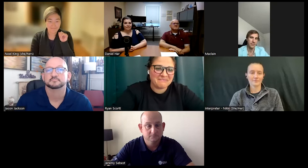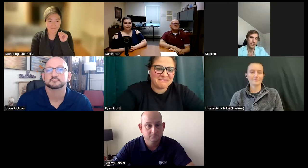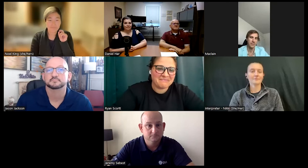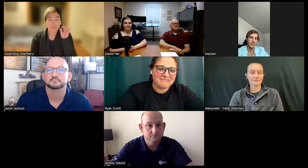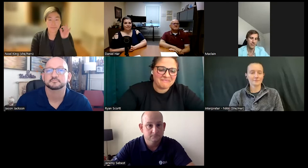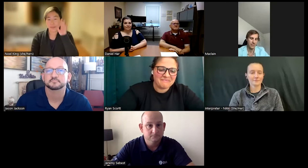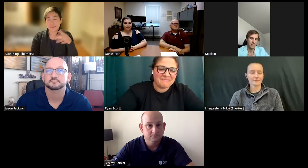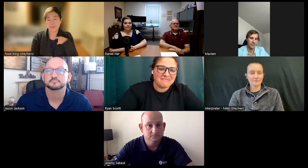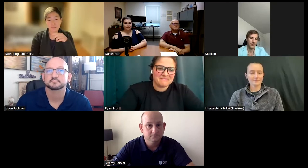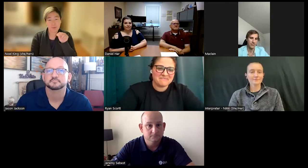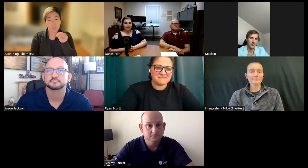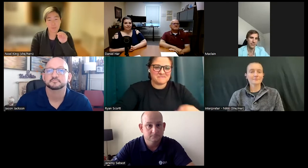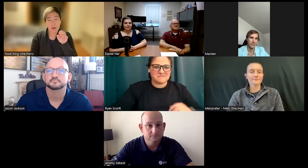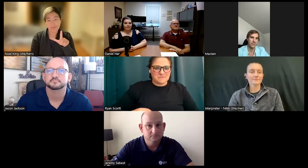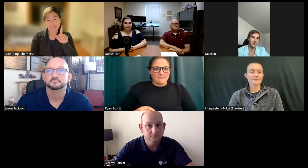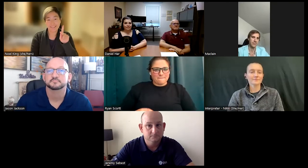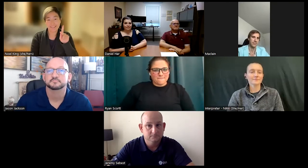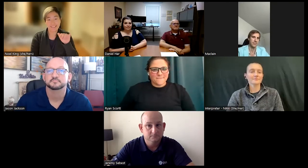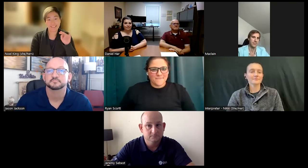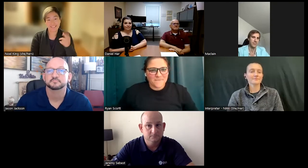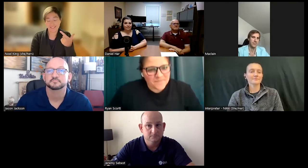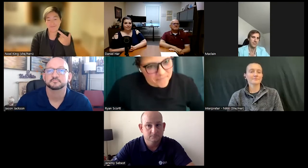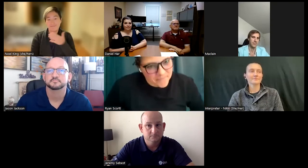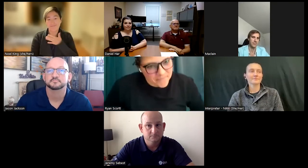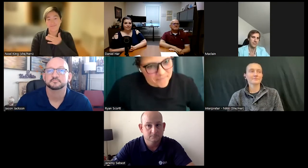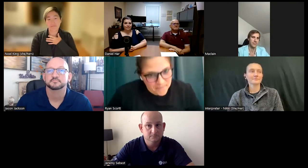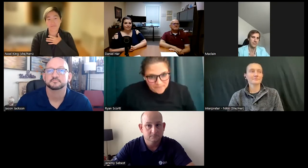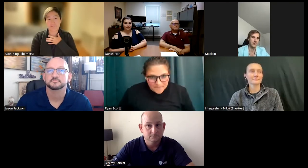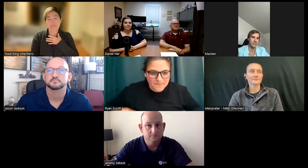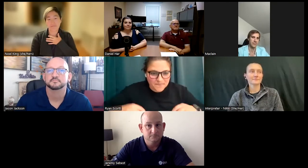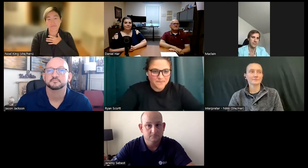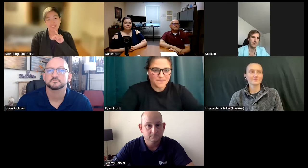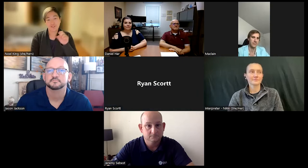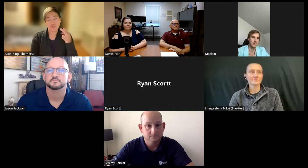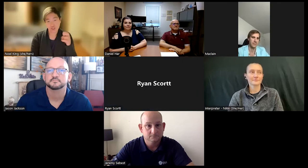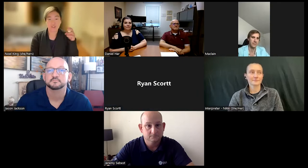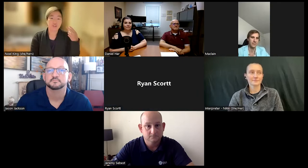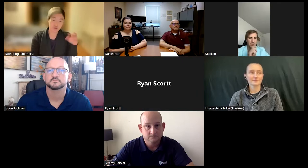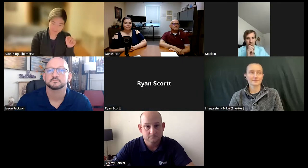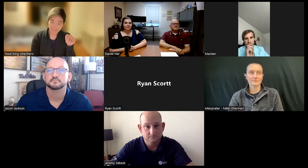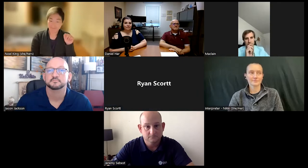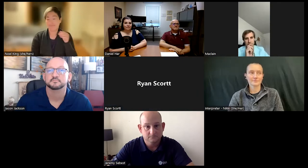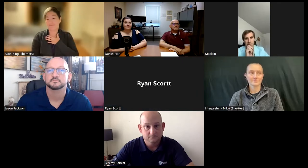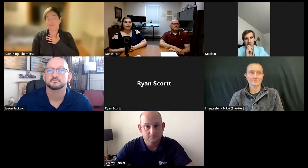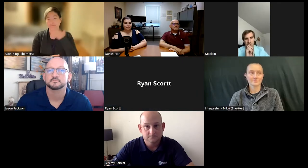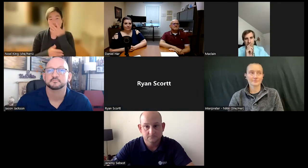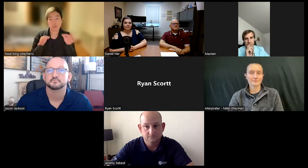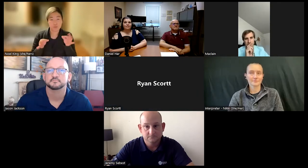Yes, hello everyone, I'm Noelle King my pronouns are she, her, hers.